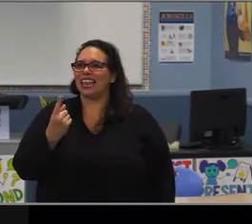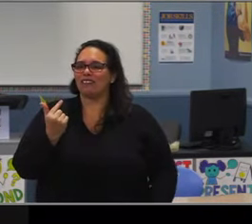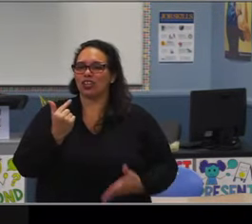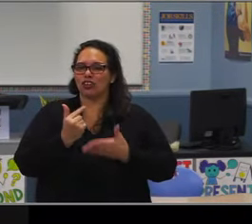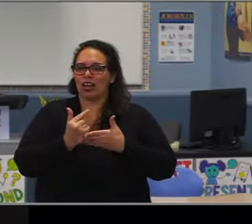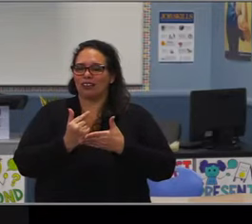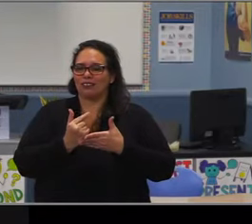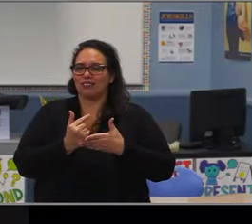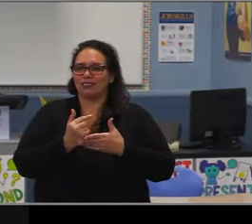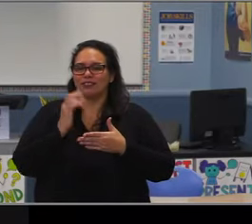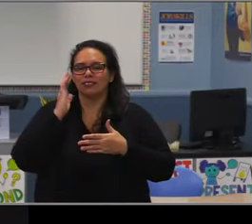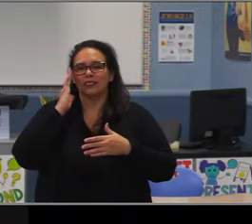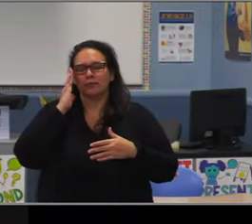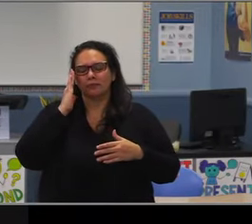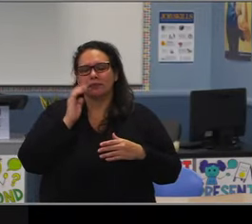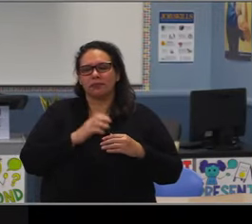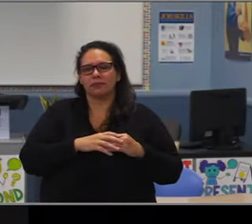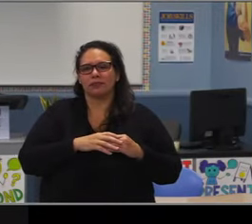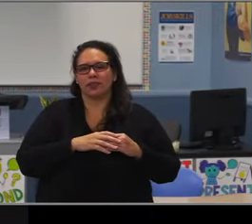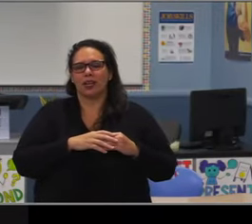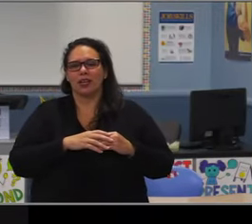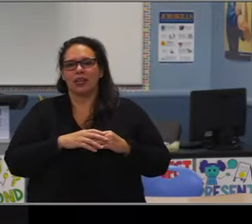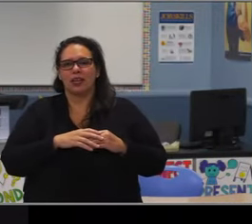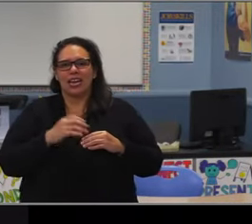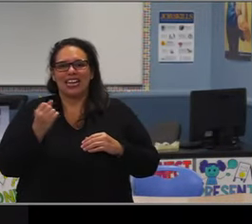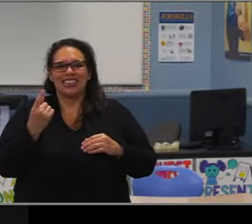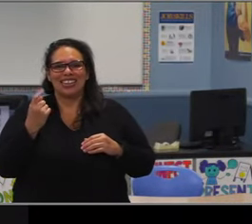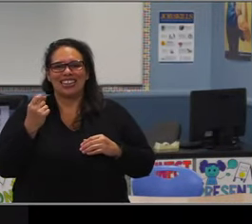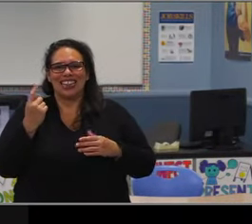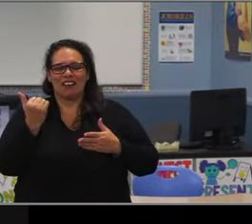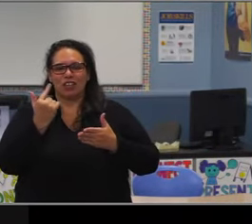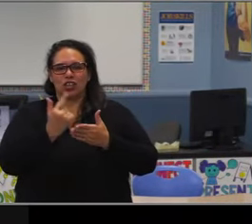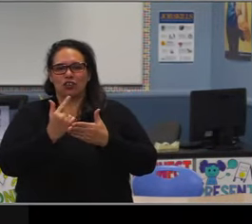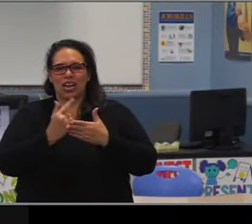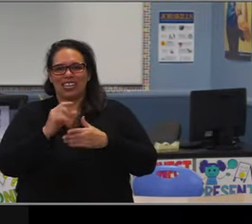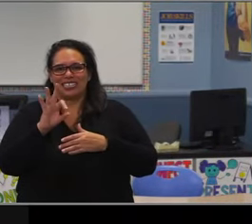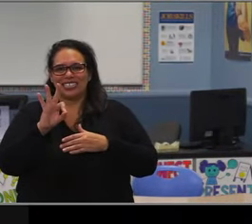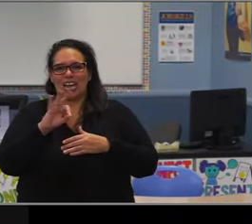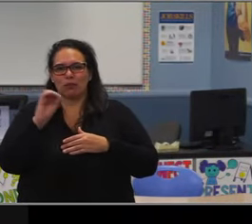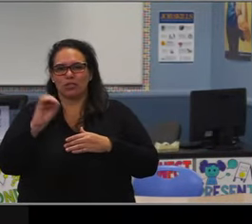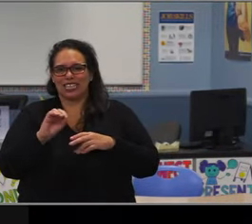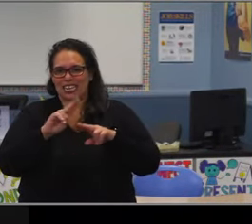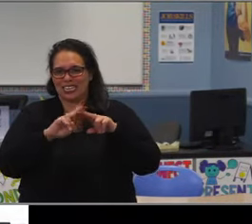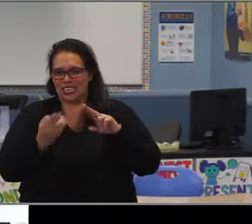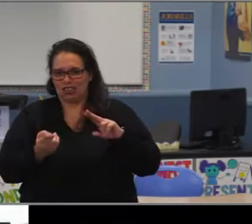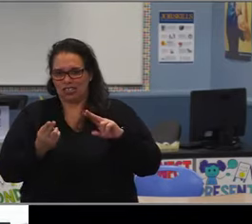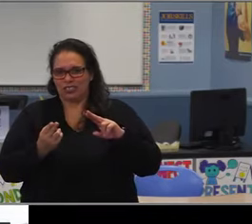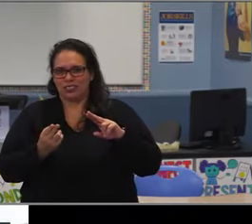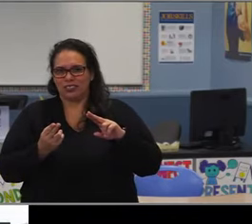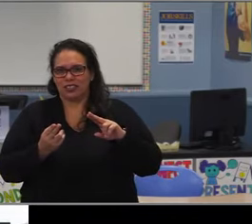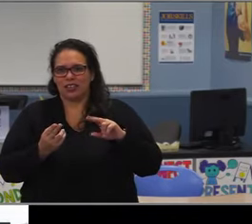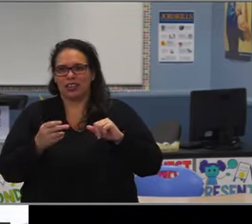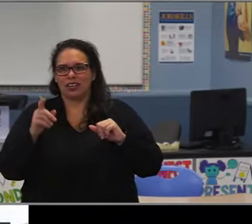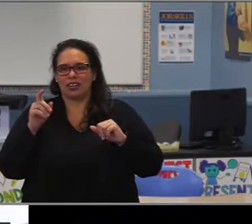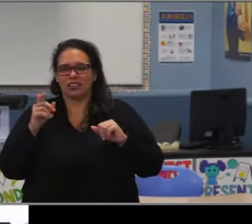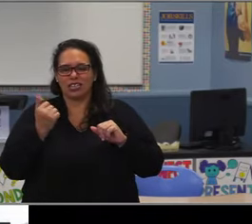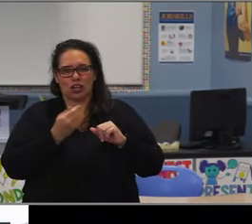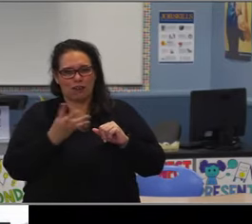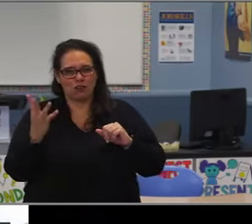but I wanna share the time here. Okay. Do we have questions from other board members.